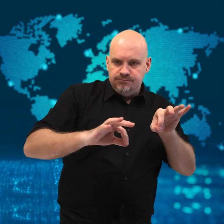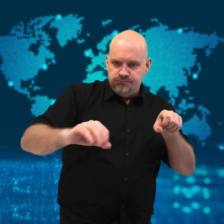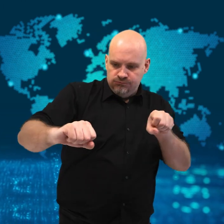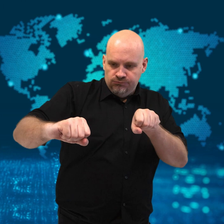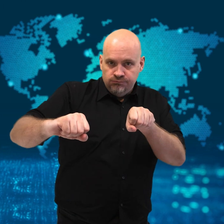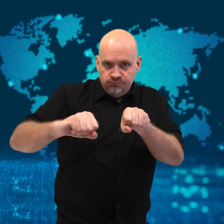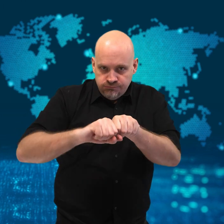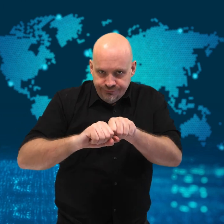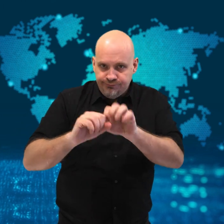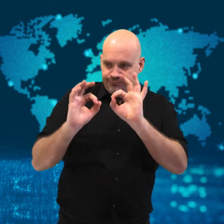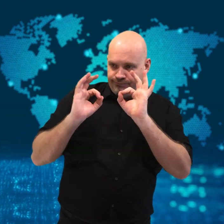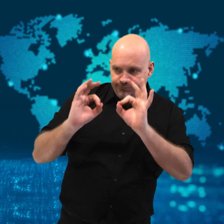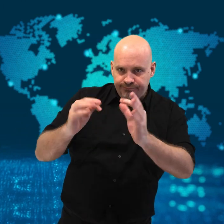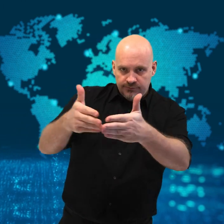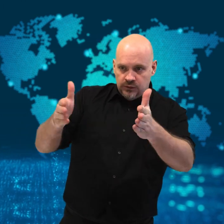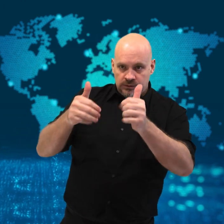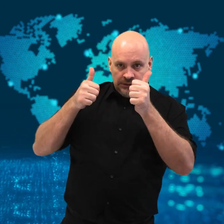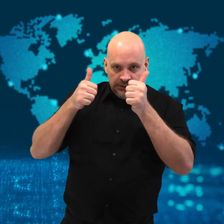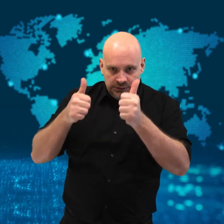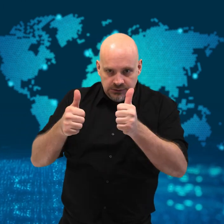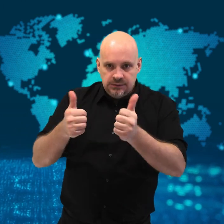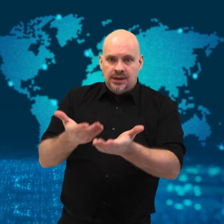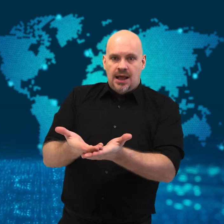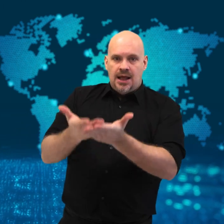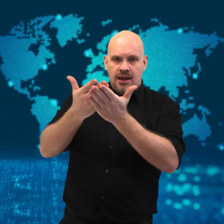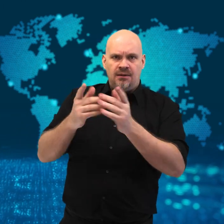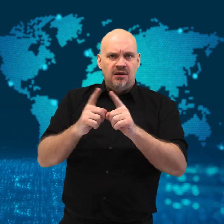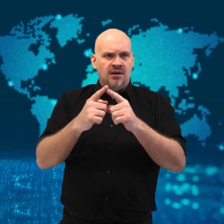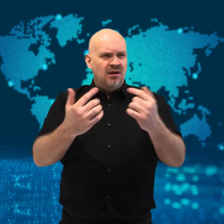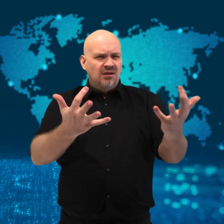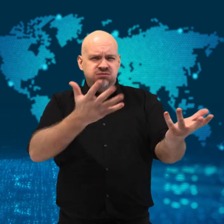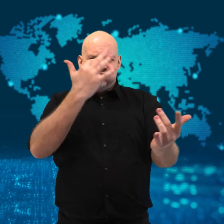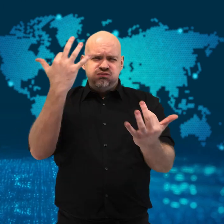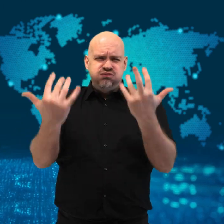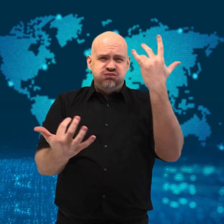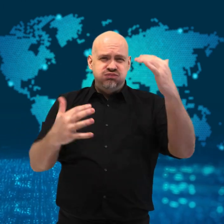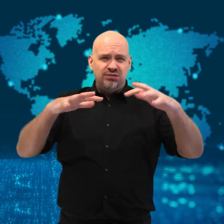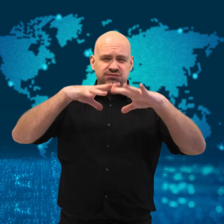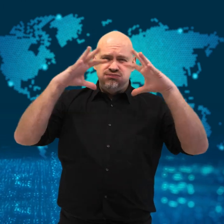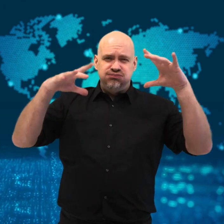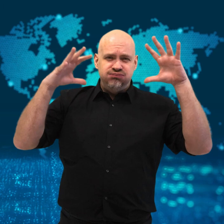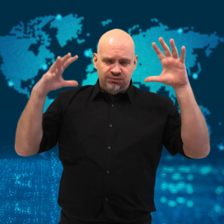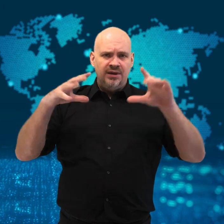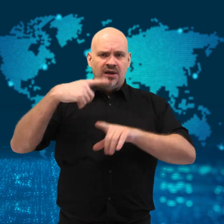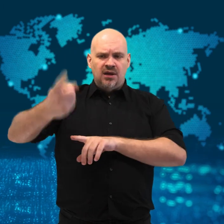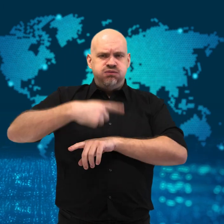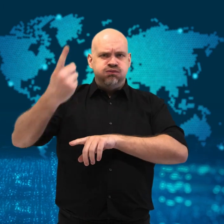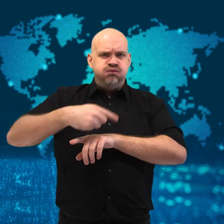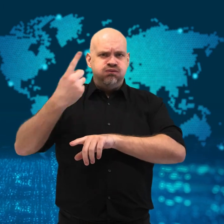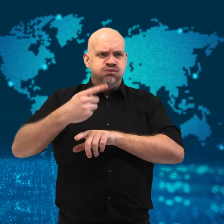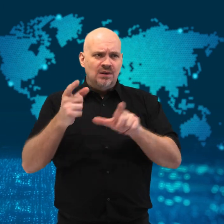but firefighters used fans to keep it off the first floor.